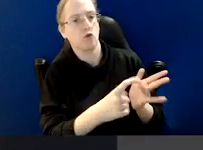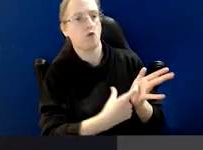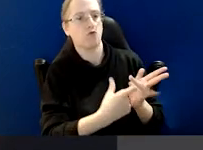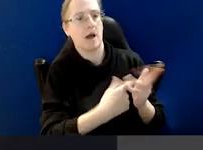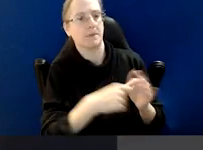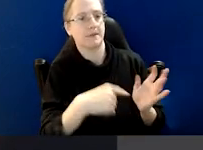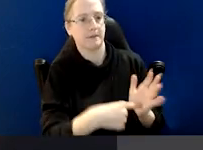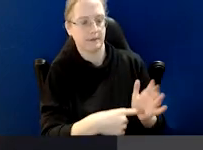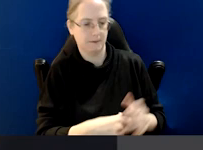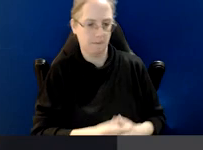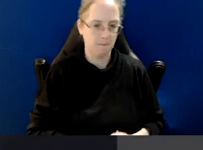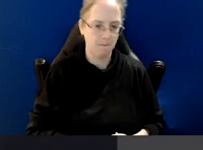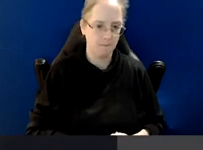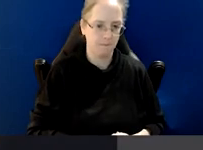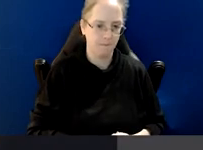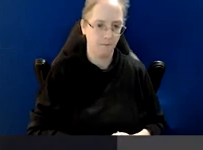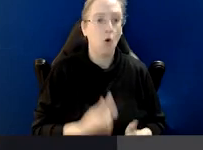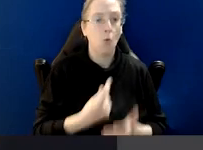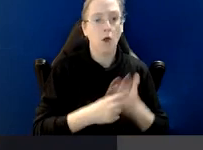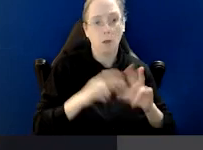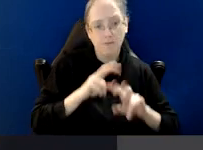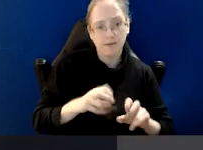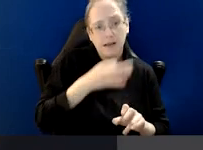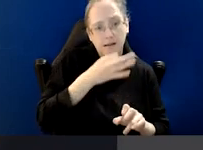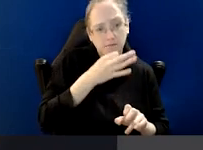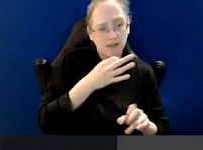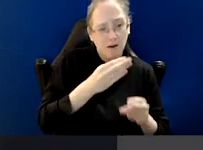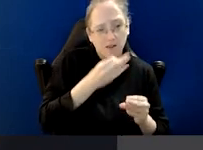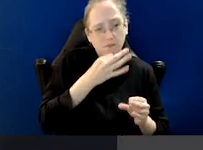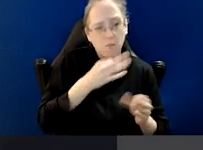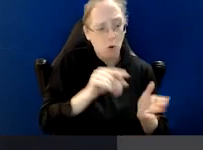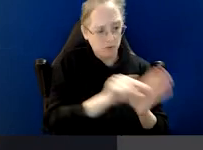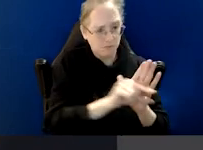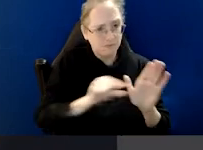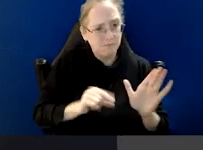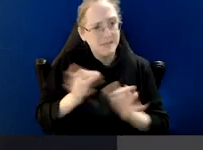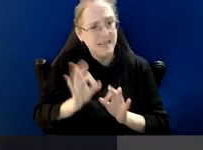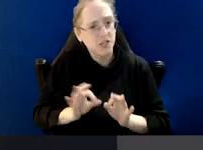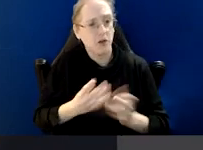can only investigate a small proportion of the numerous matters that are referred to us,